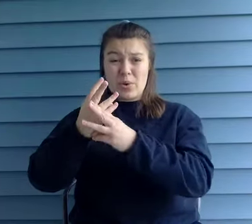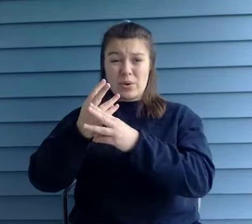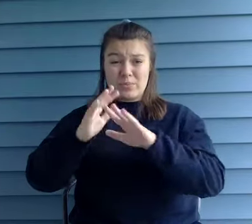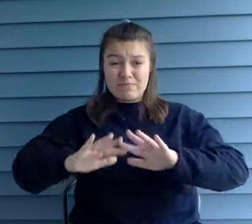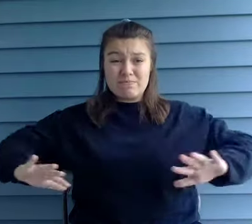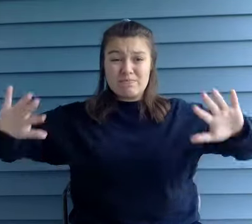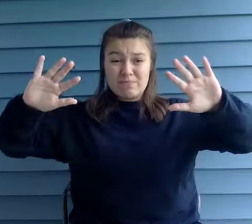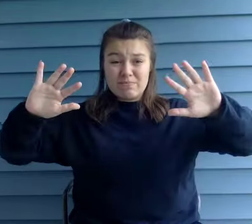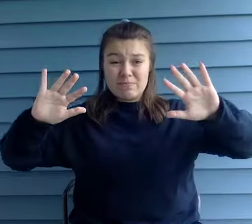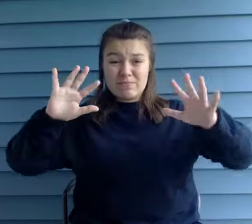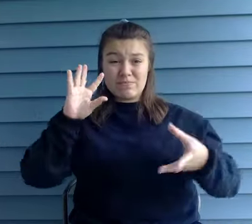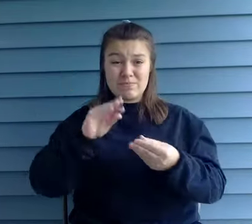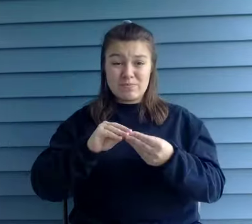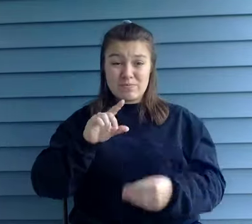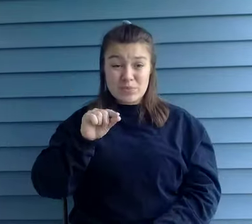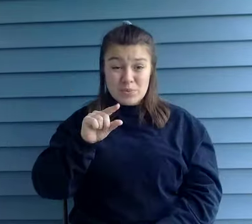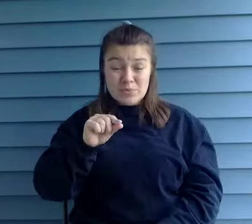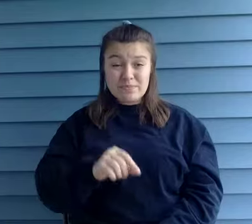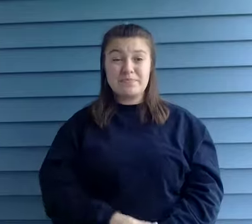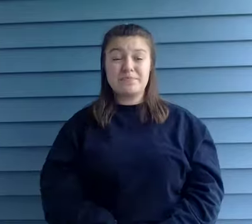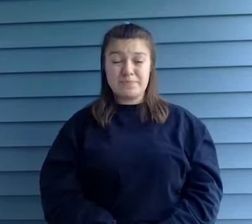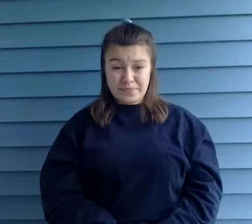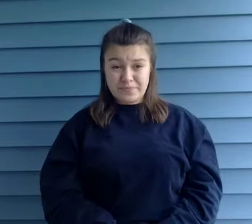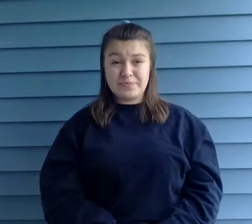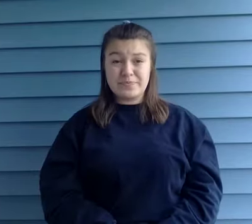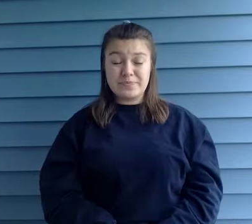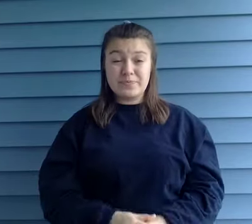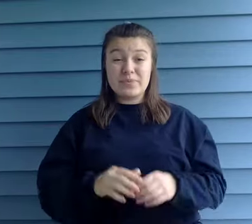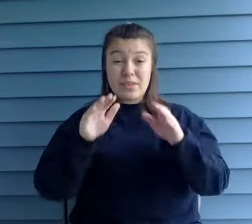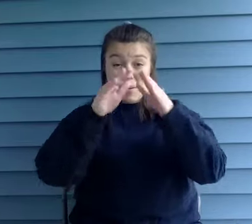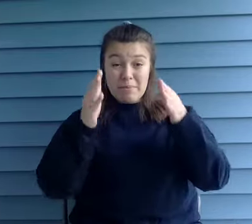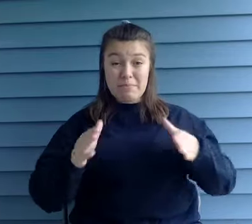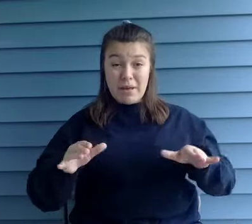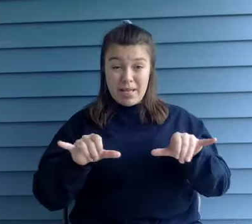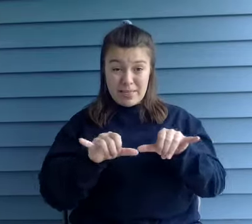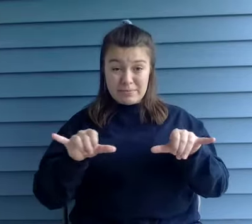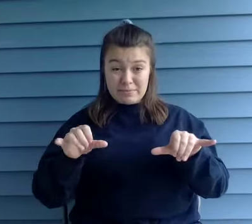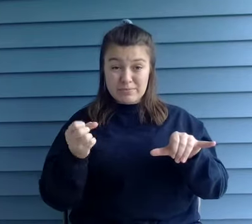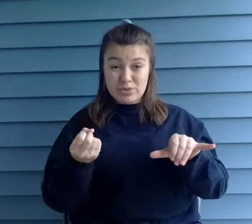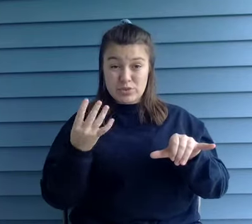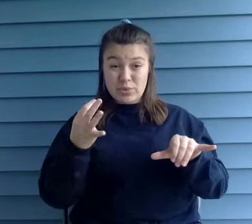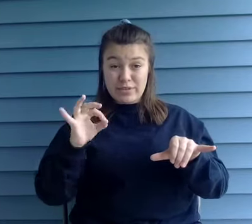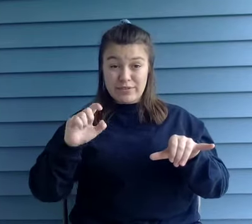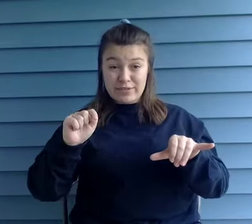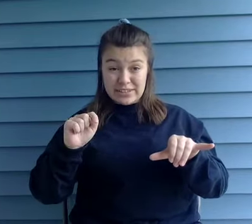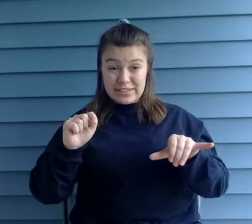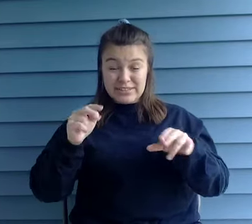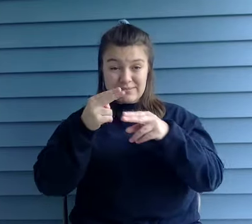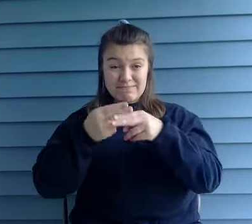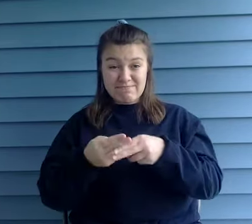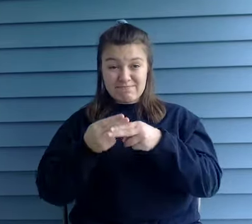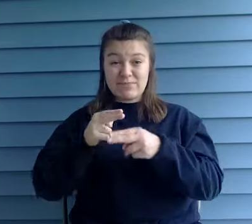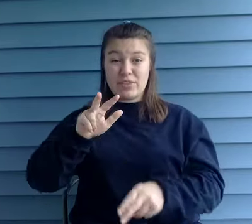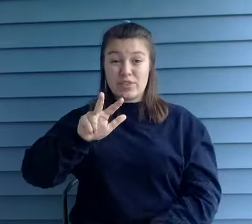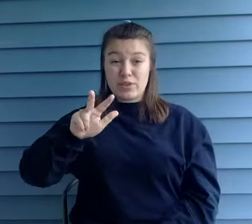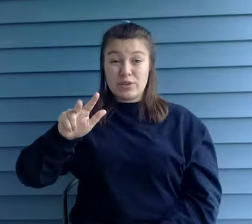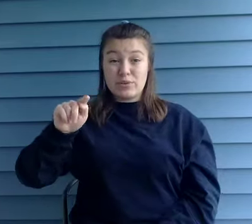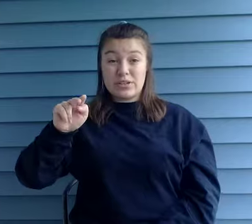the globe. Measuring 12 feet in diameter, the bell weighs in at 33 tons while its clapper weighs more